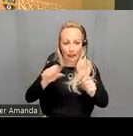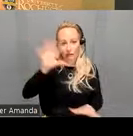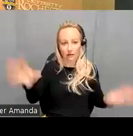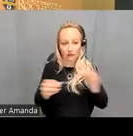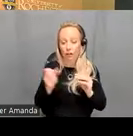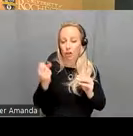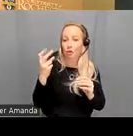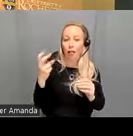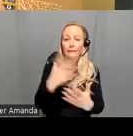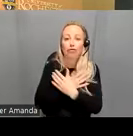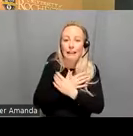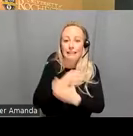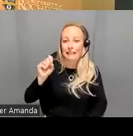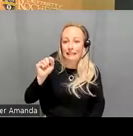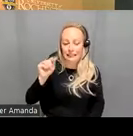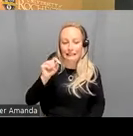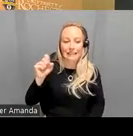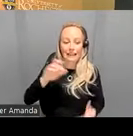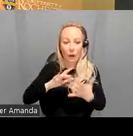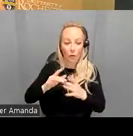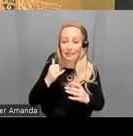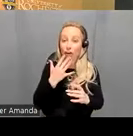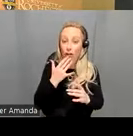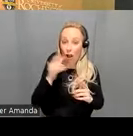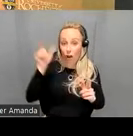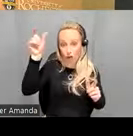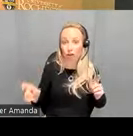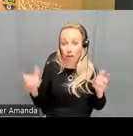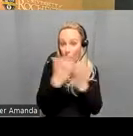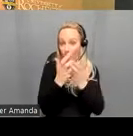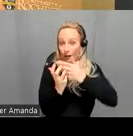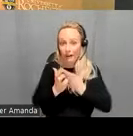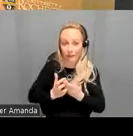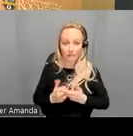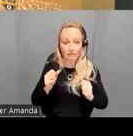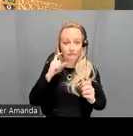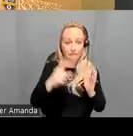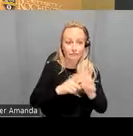networks so these are colorcoded here you can see the 12 different resting state networks